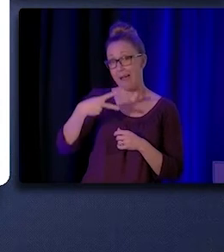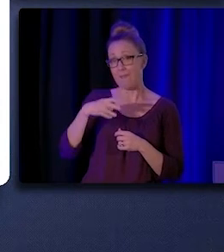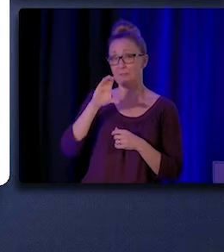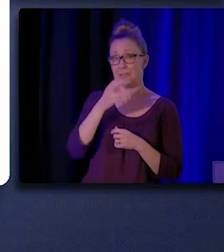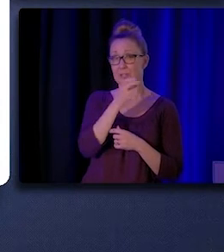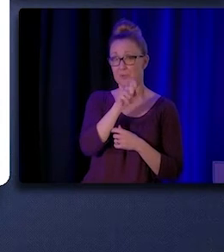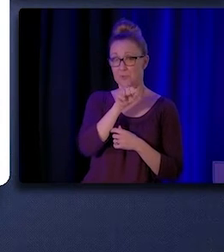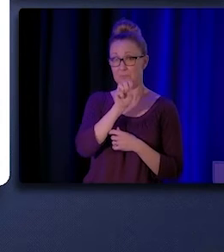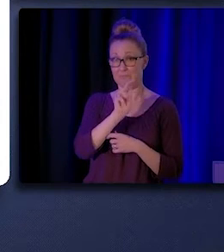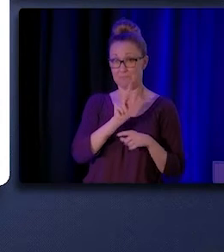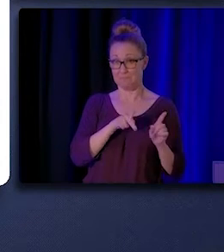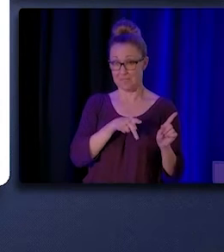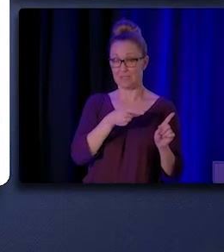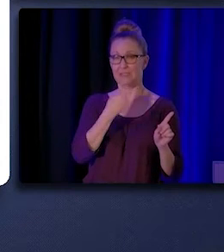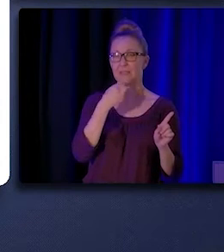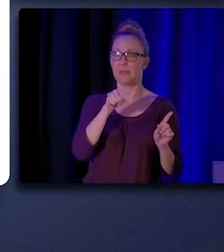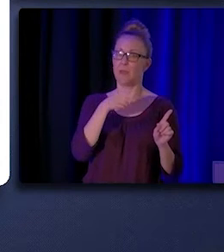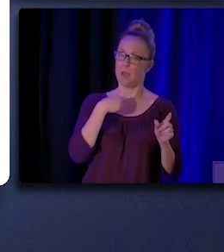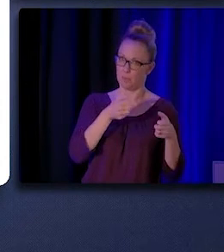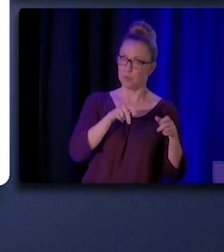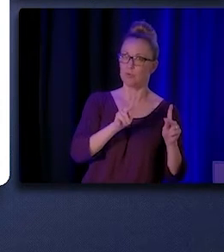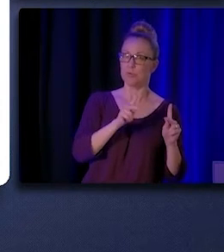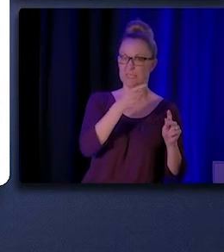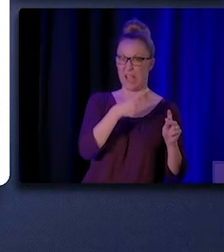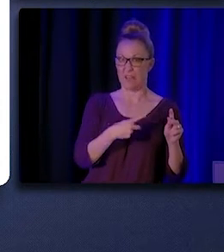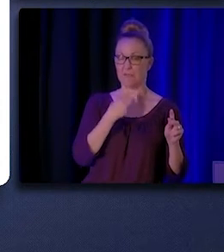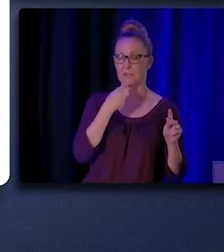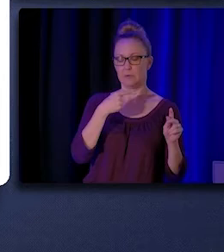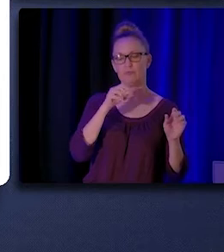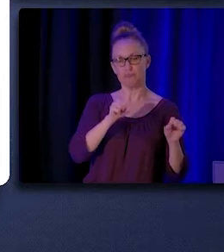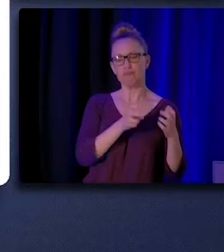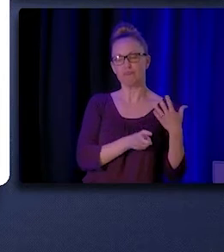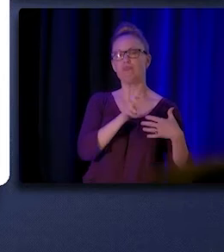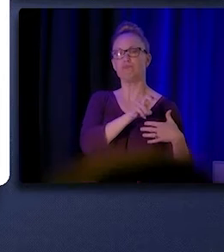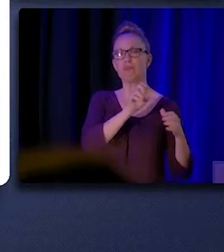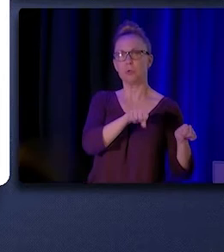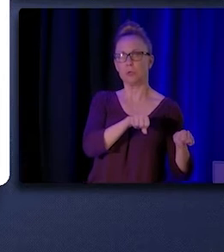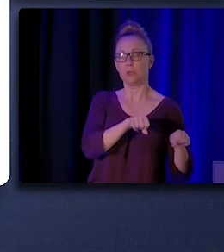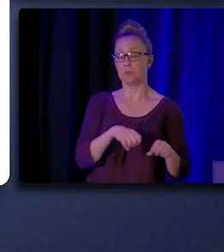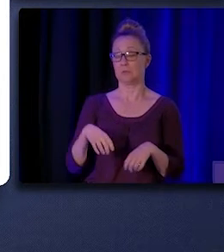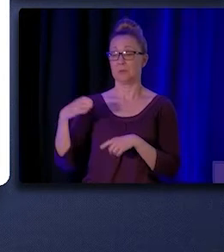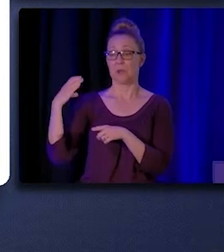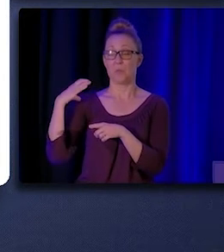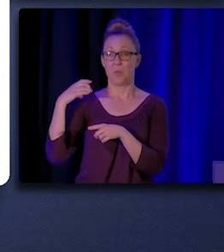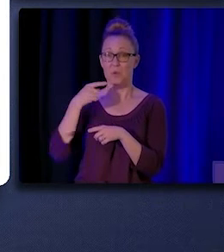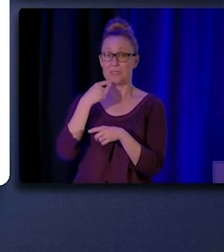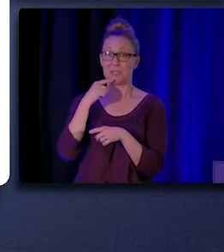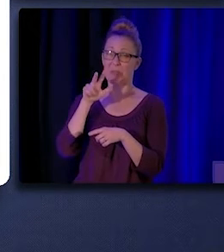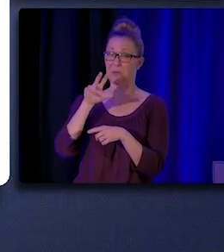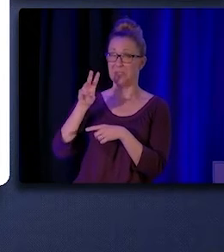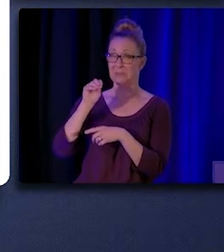that they had opportunities to advance. For the healthcare employer surveys, only 36% of hospitals reported